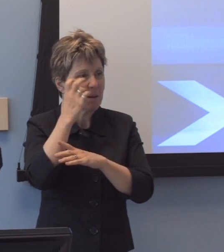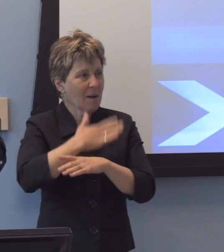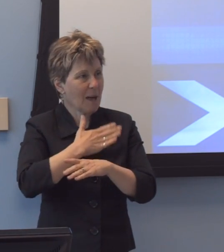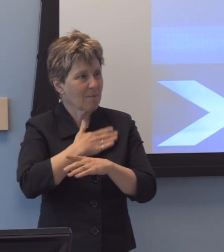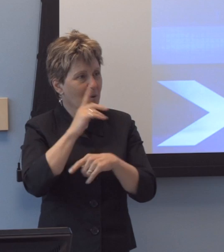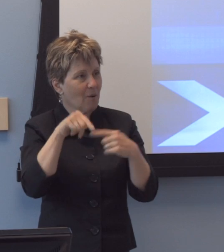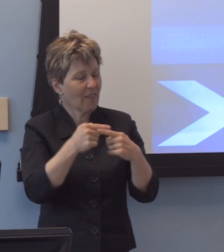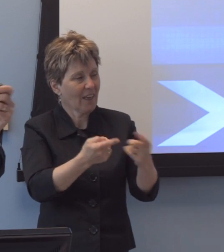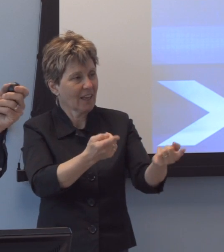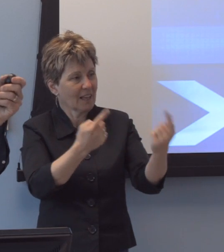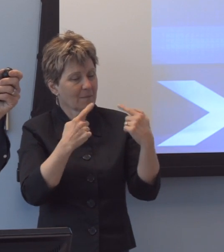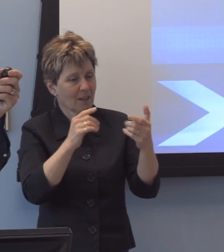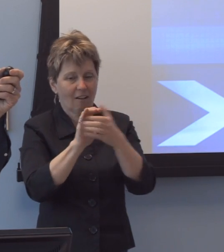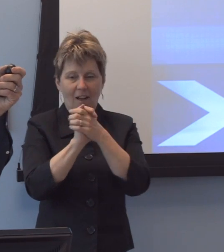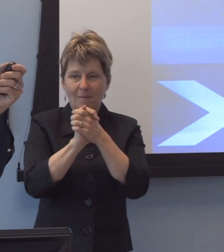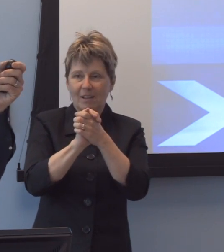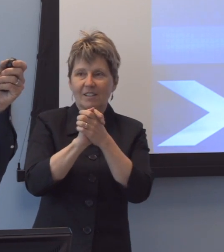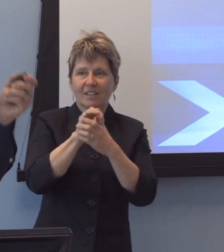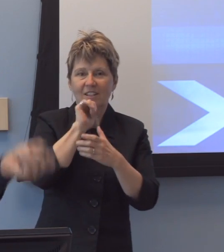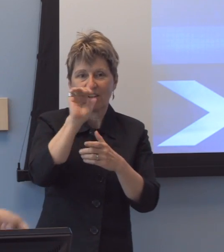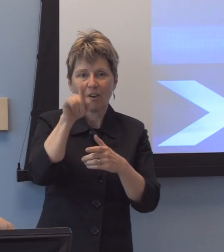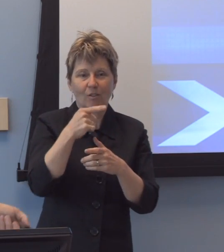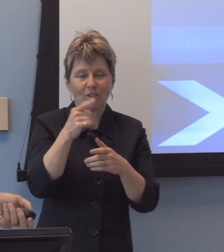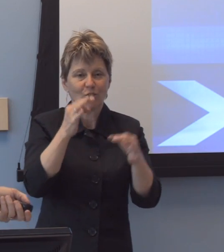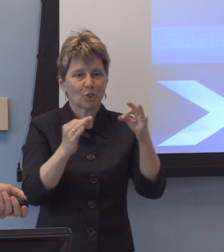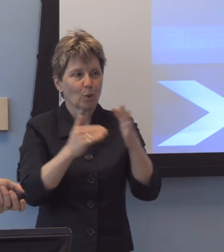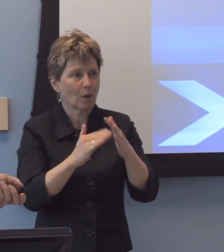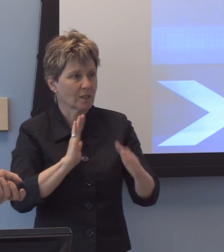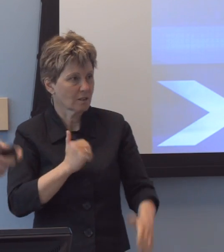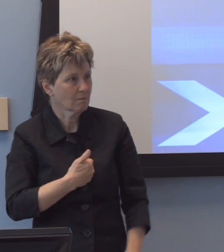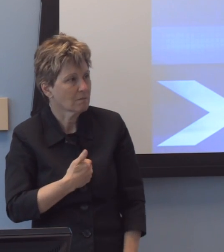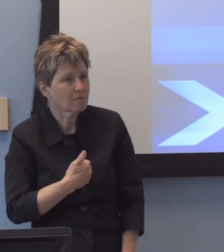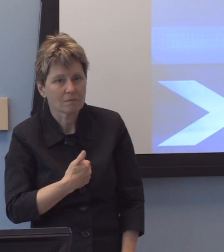a commendation and don't just sue us, um,